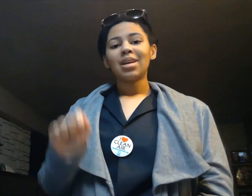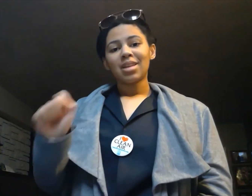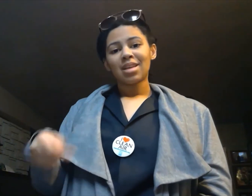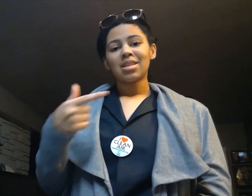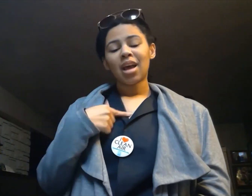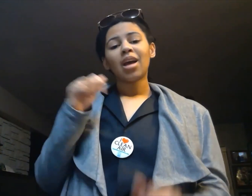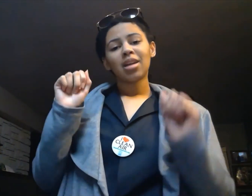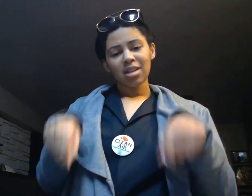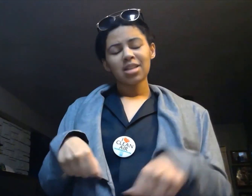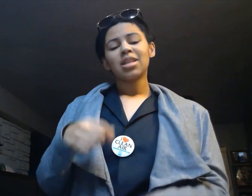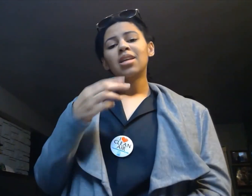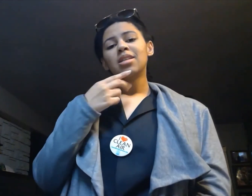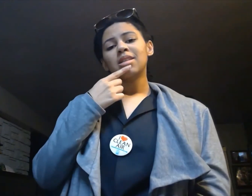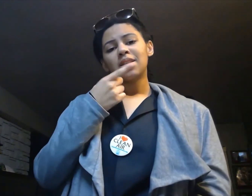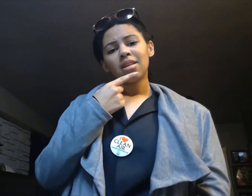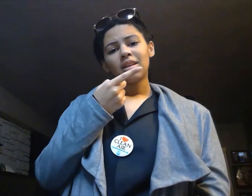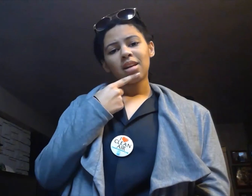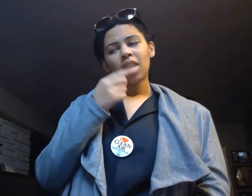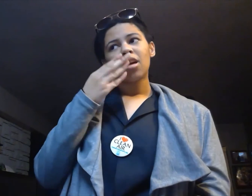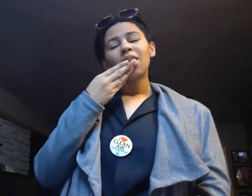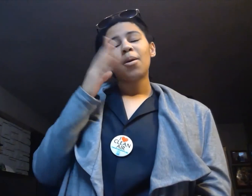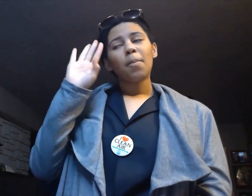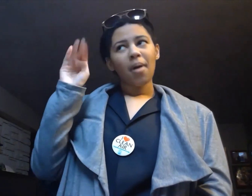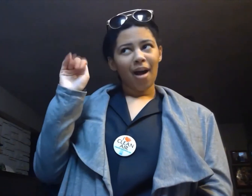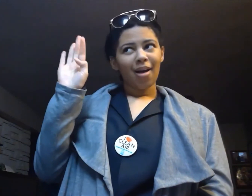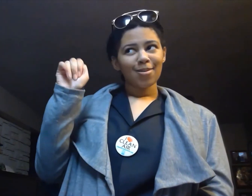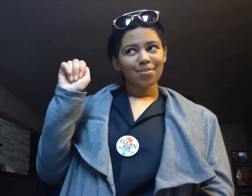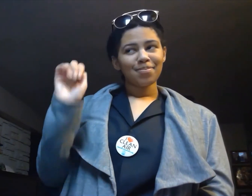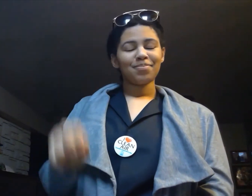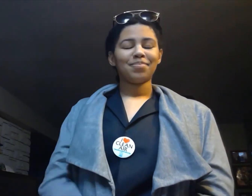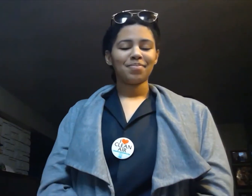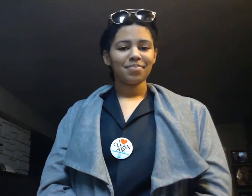Yeah I can say goodbye